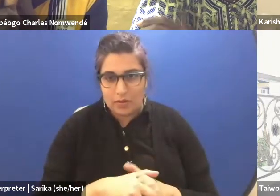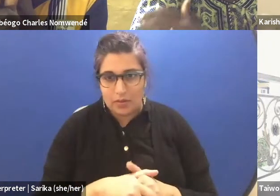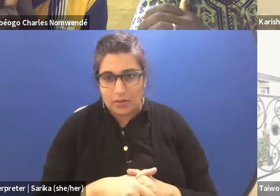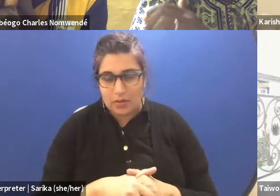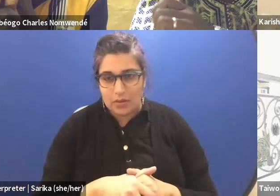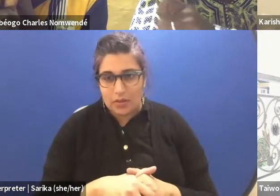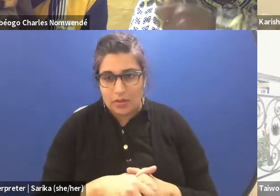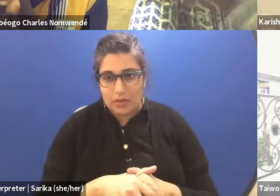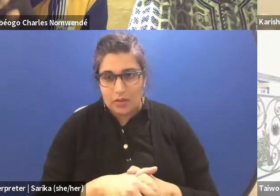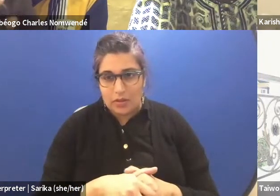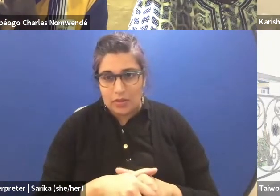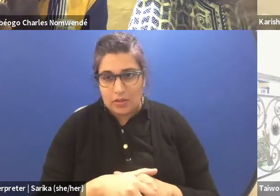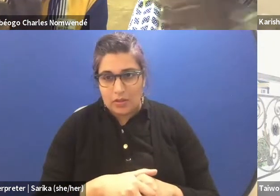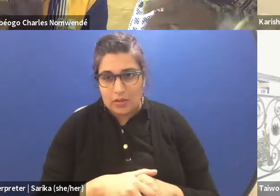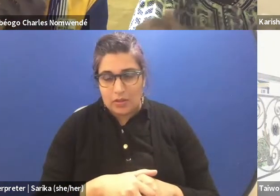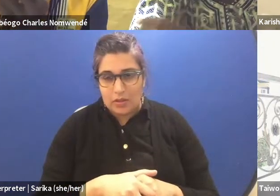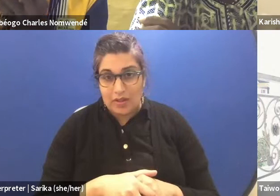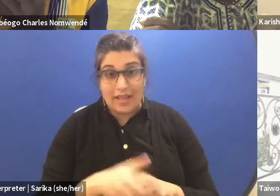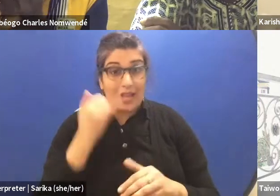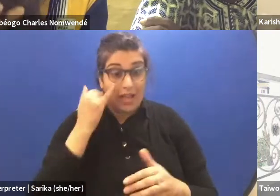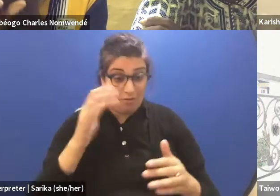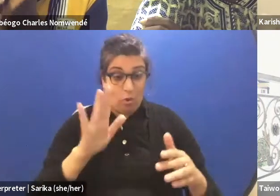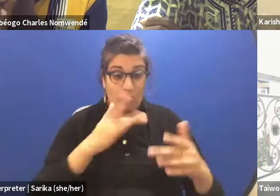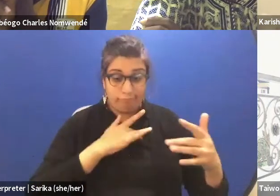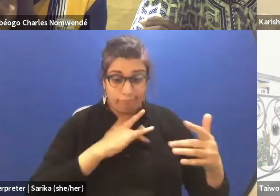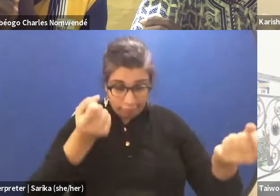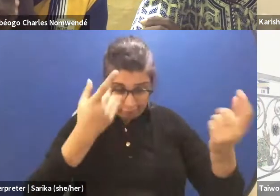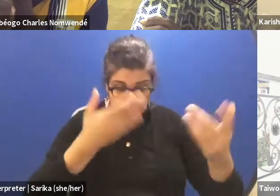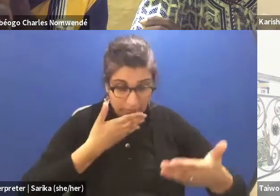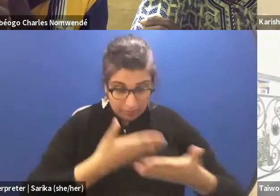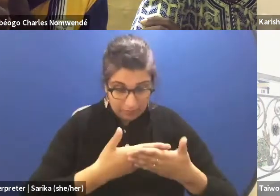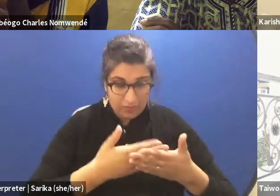The pretension to teach people. (Charles speaking French)